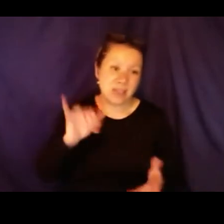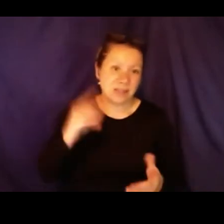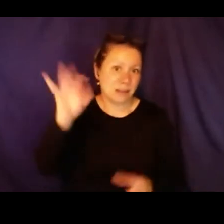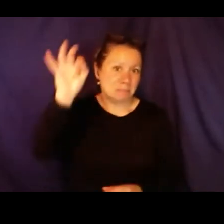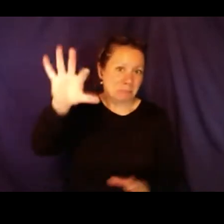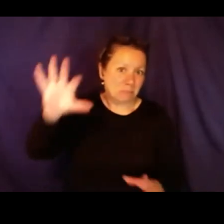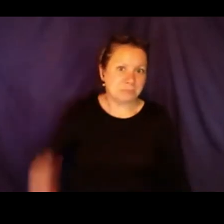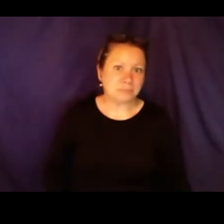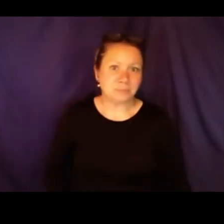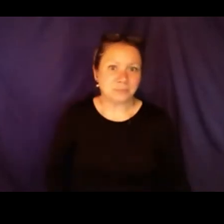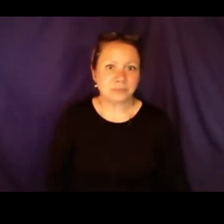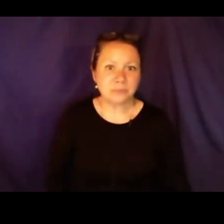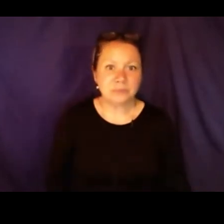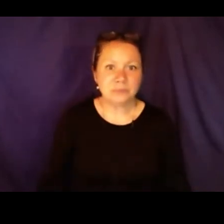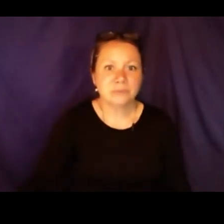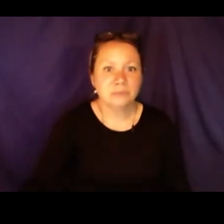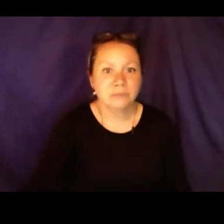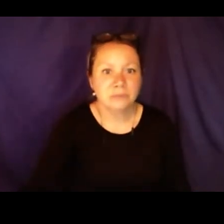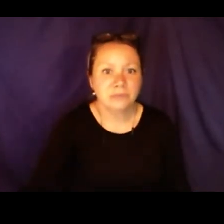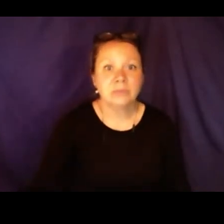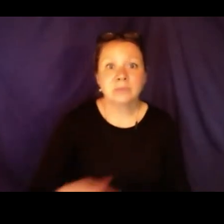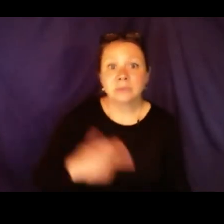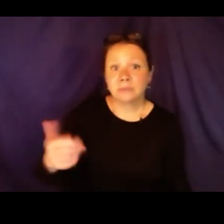ownership of disability and acceptance. That is one